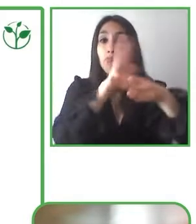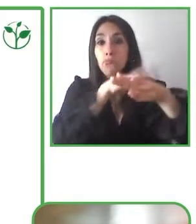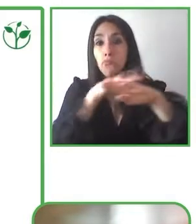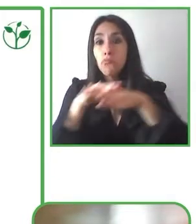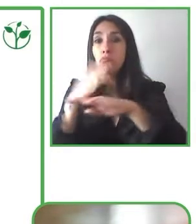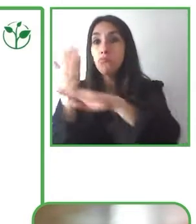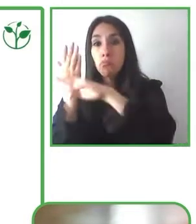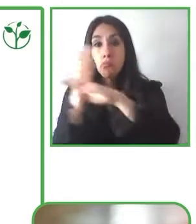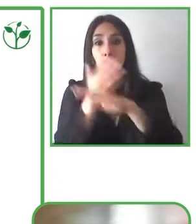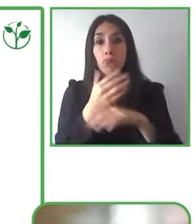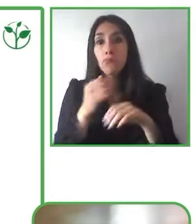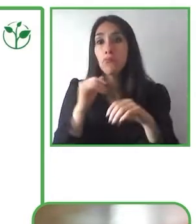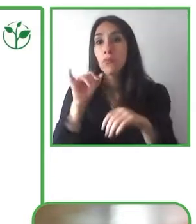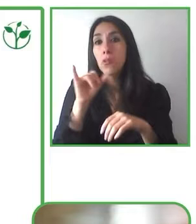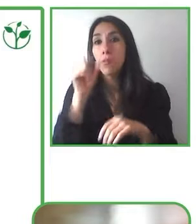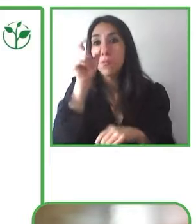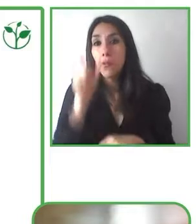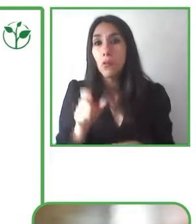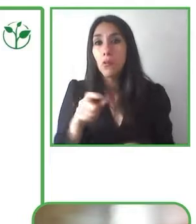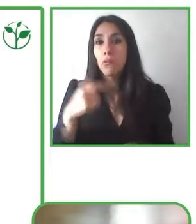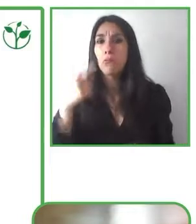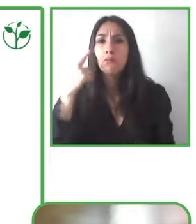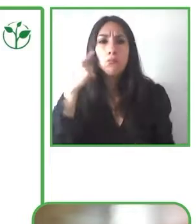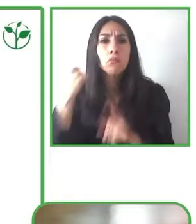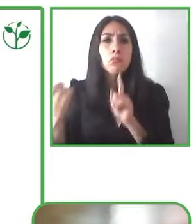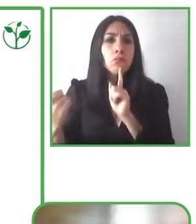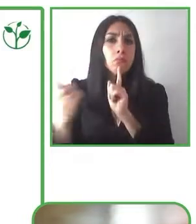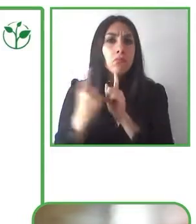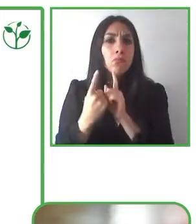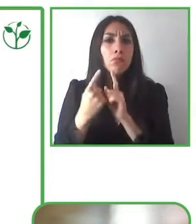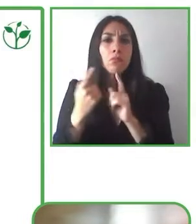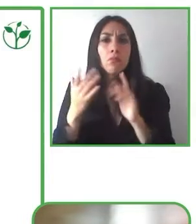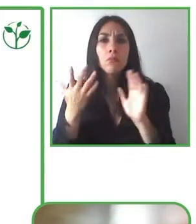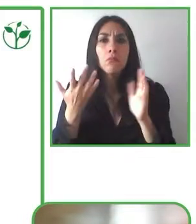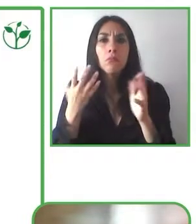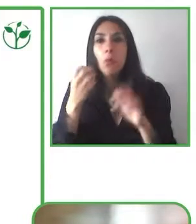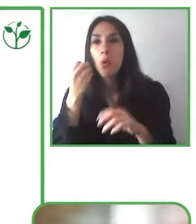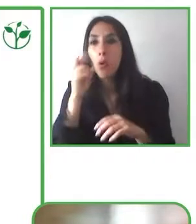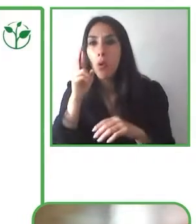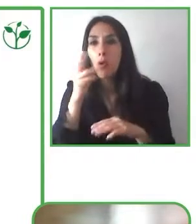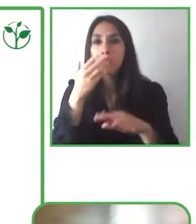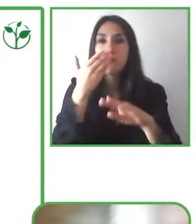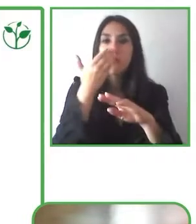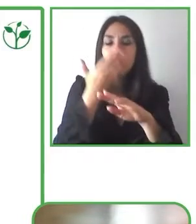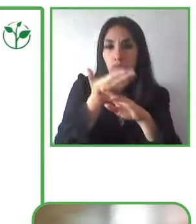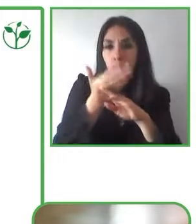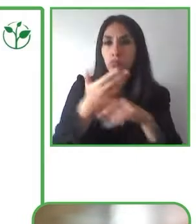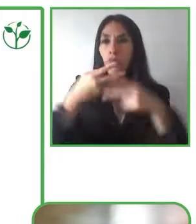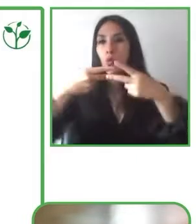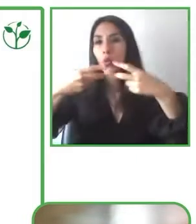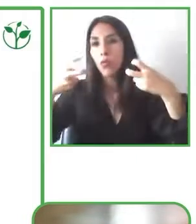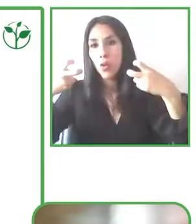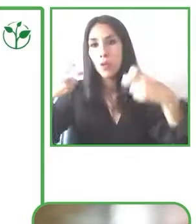gaps a creative way and so I’ve always had to leaned in to be able to hear conversations or listen to their read the subtitles.